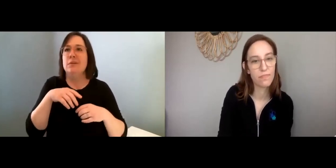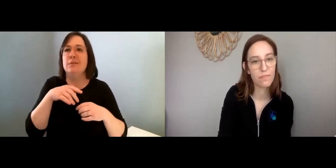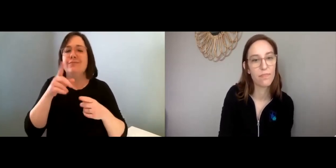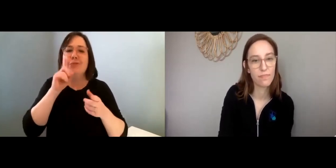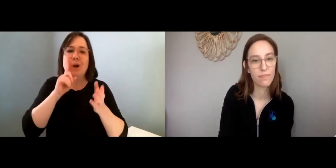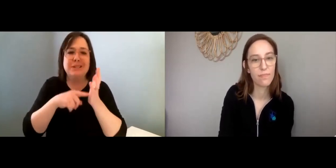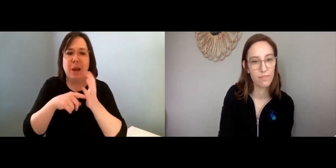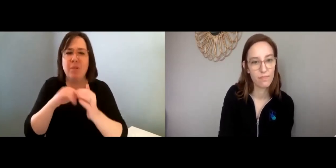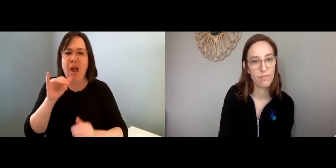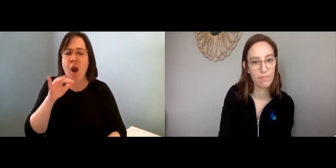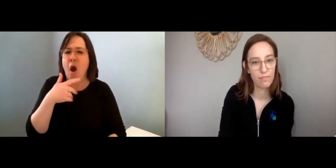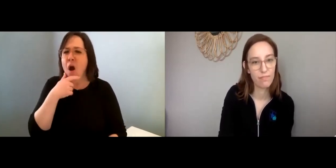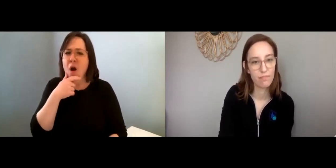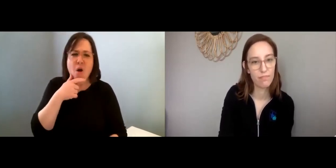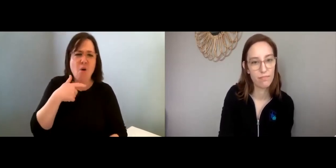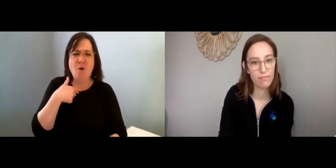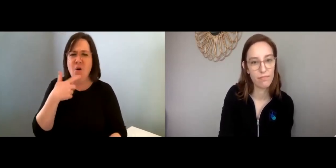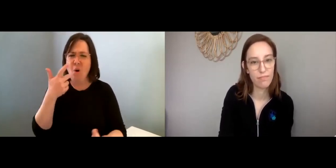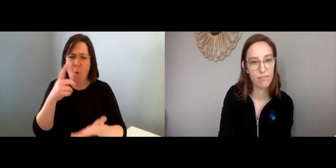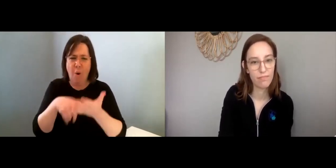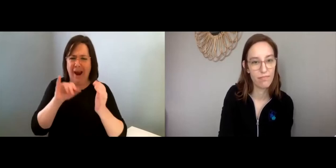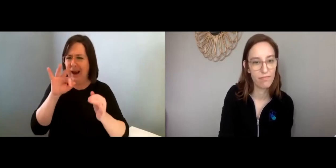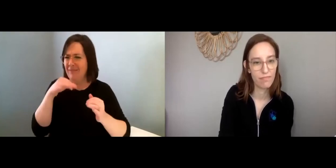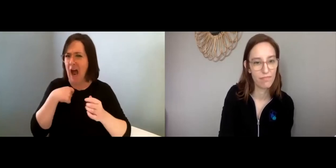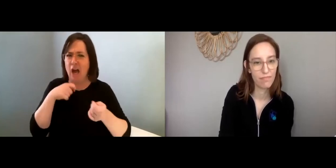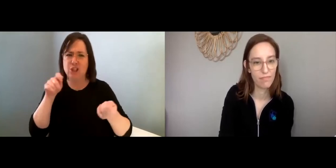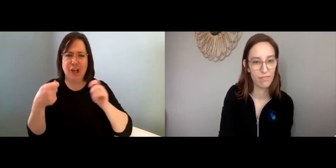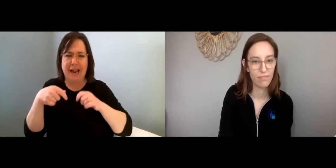Like, um--for example, you know if you say,